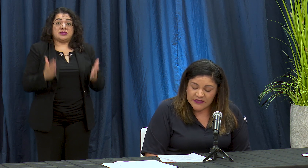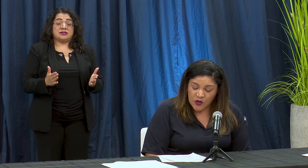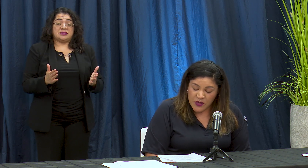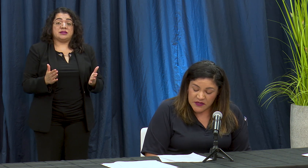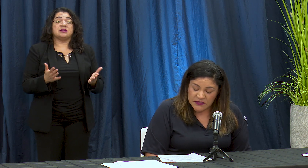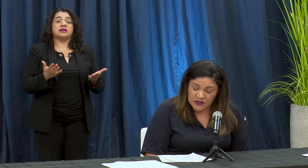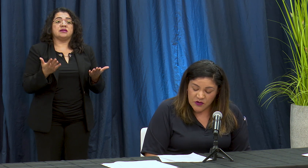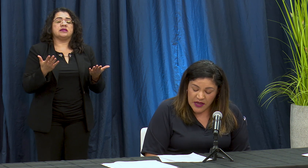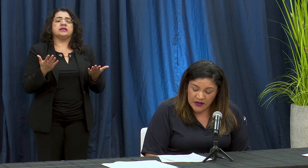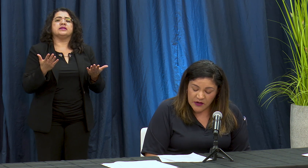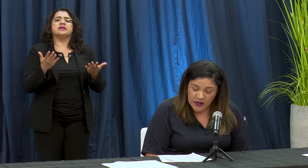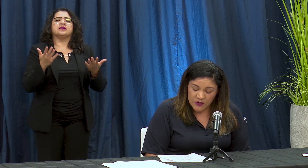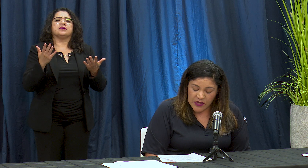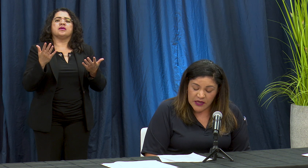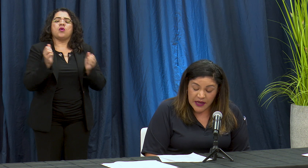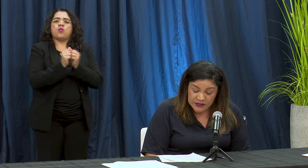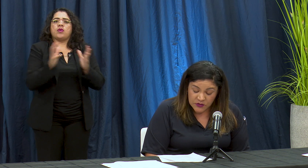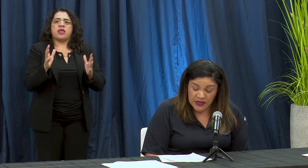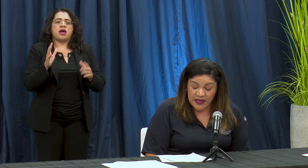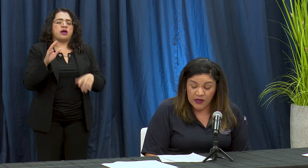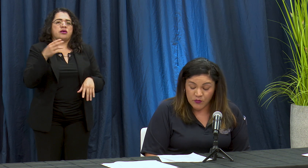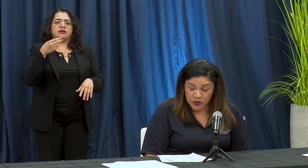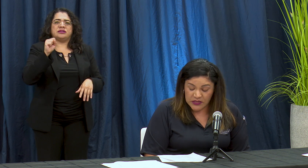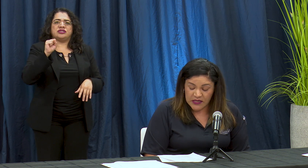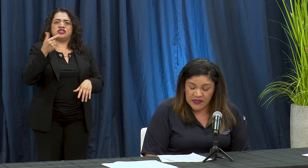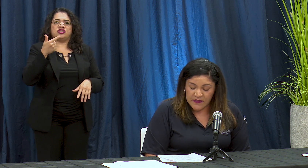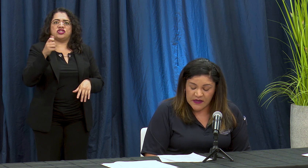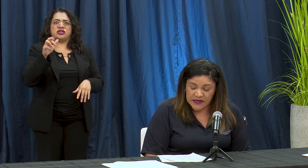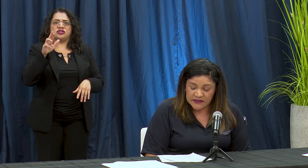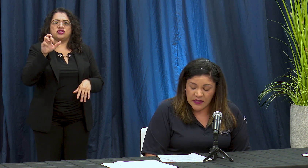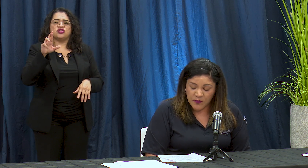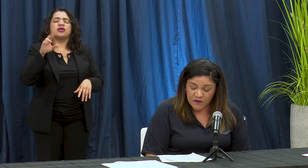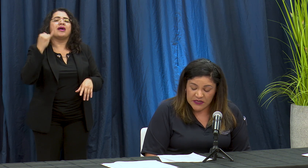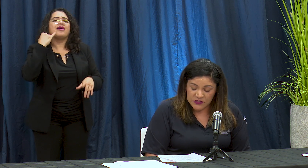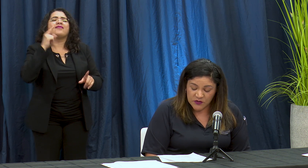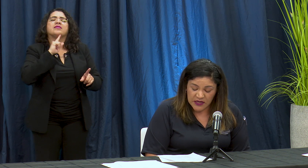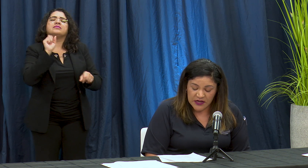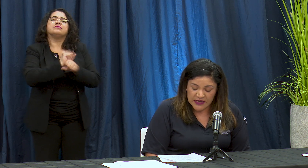se encuentran sin hogar en caso que hay un brote en esta por lacey own kayra